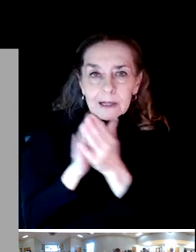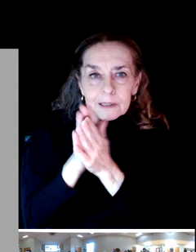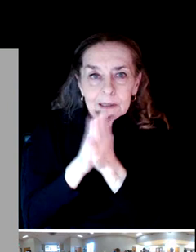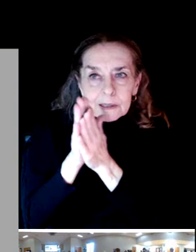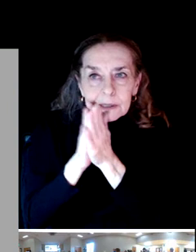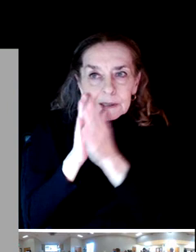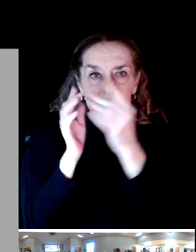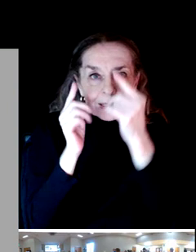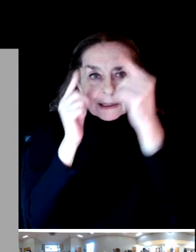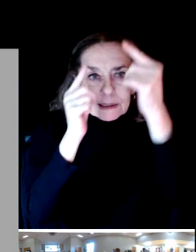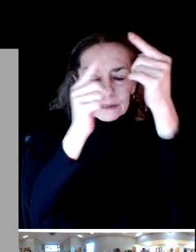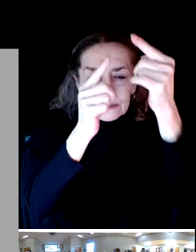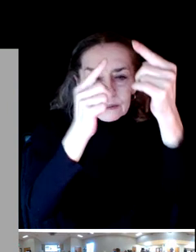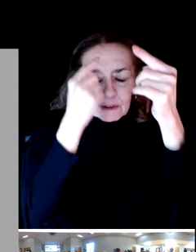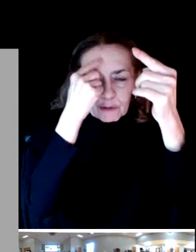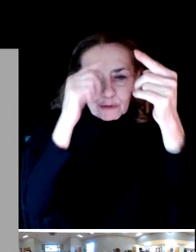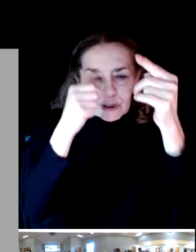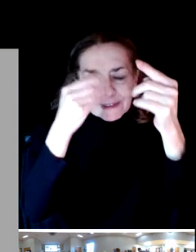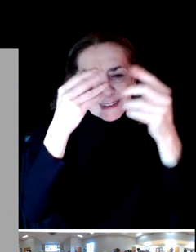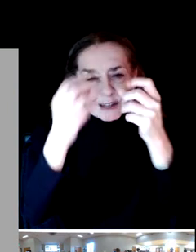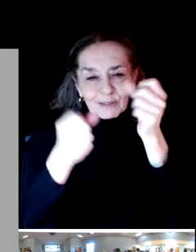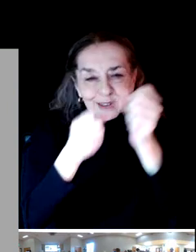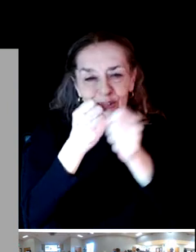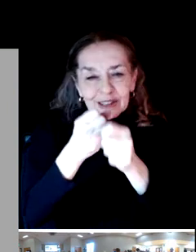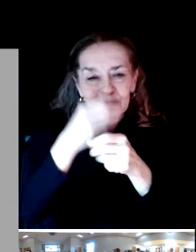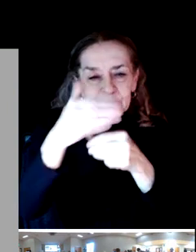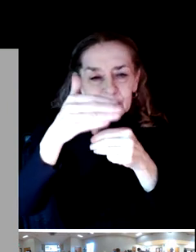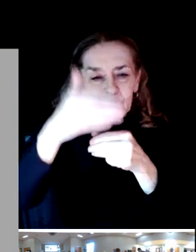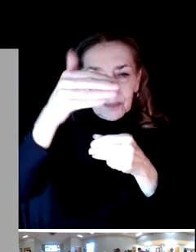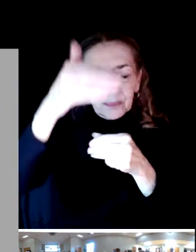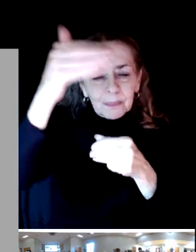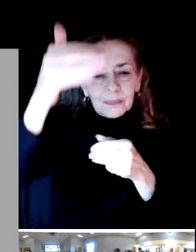But to give us perspective, we wanted to kind of know what does the community feel?